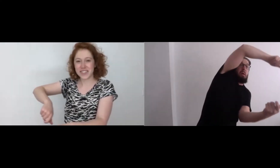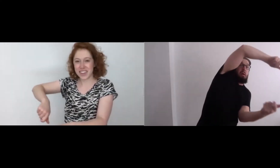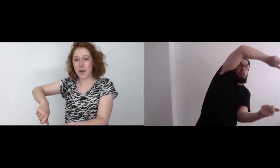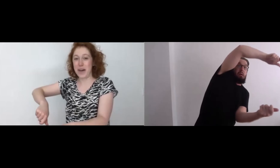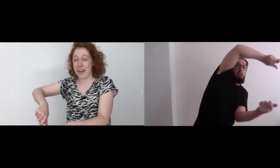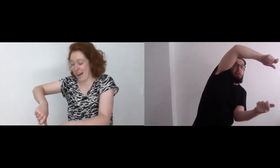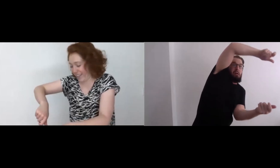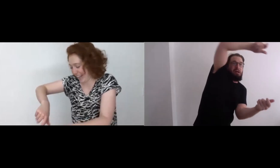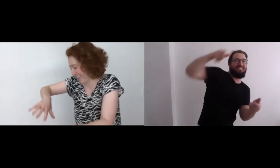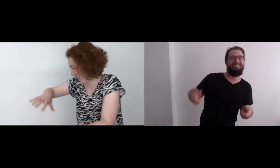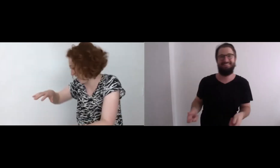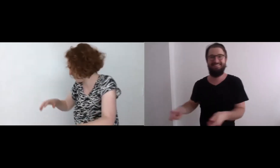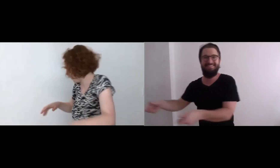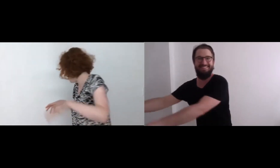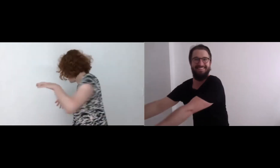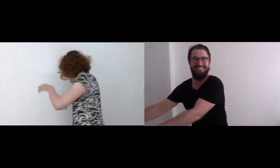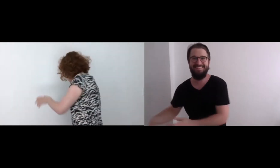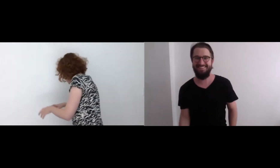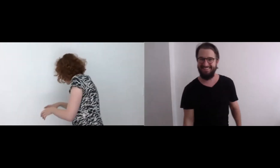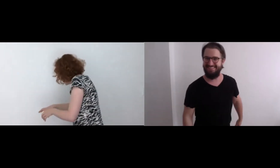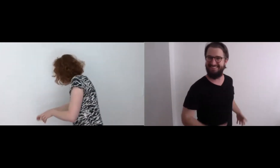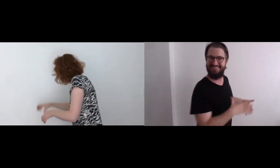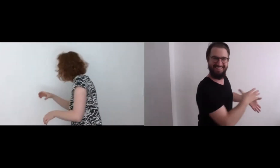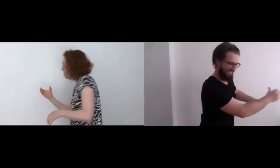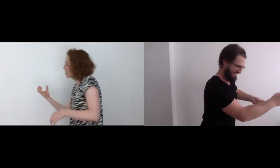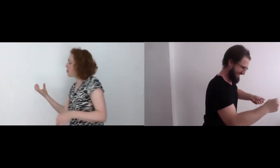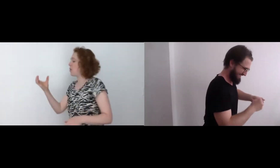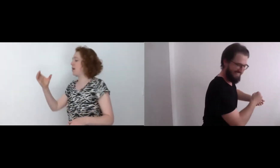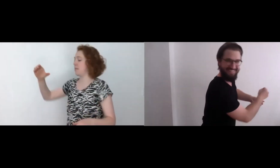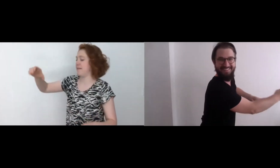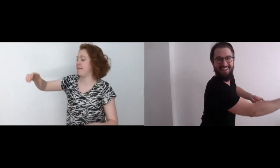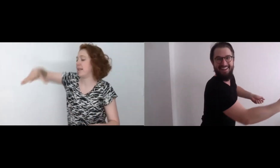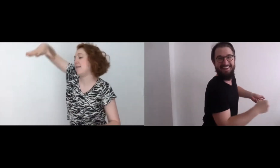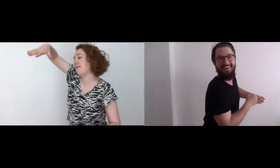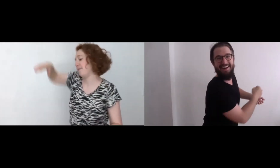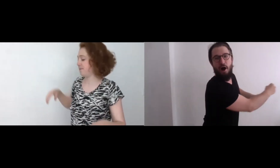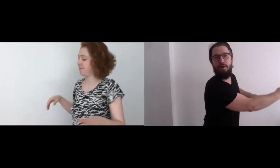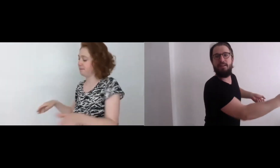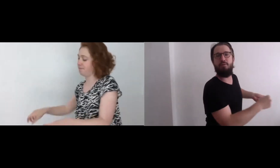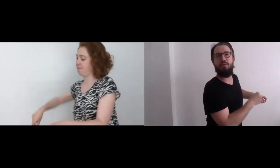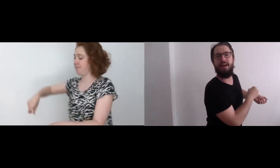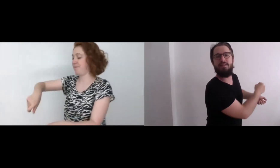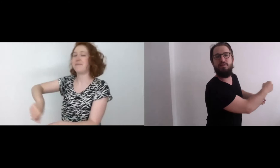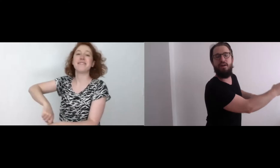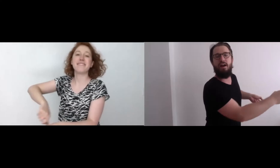Oh my gosh, that's a lot of donuts, Nick! I'm just going to put one in mine. Okay, so what do we got so far?